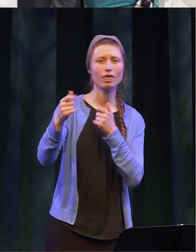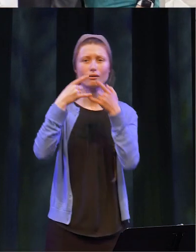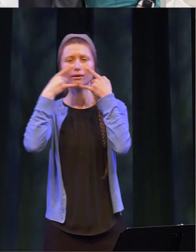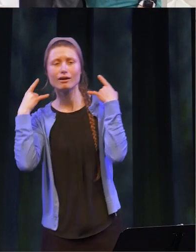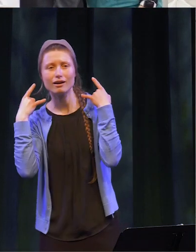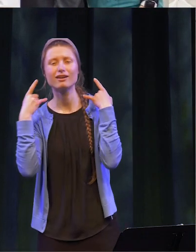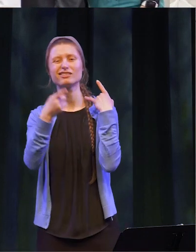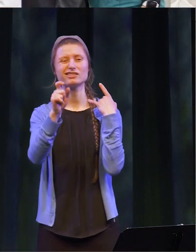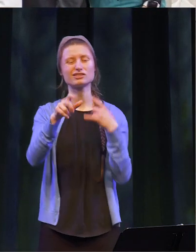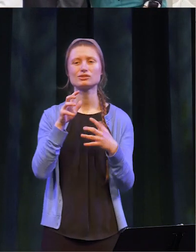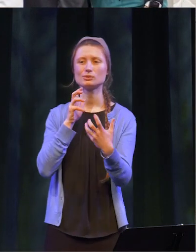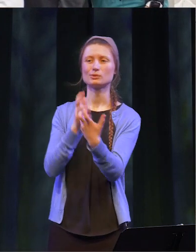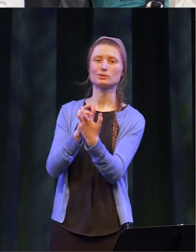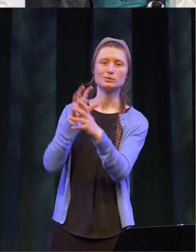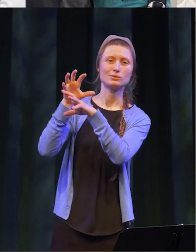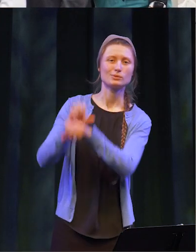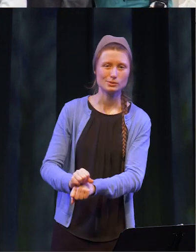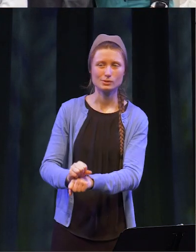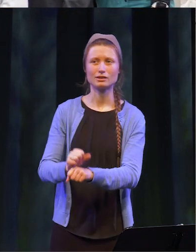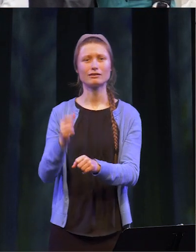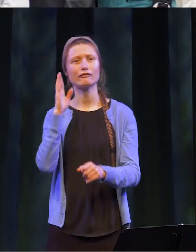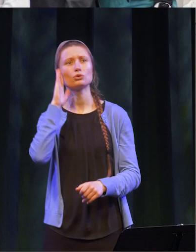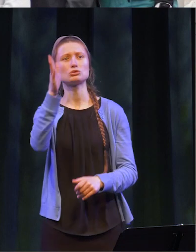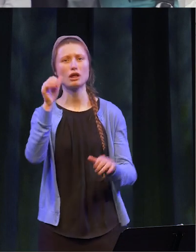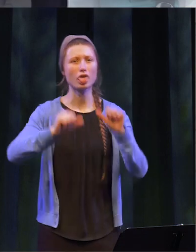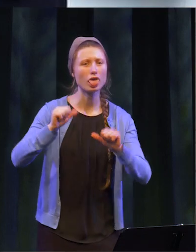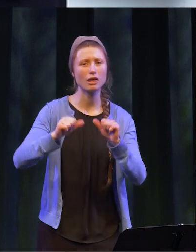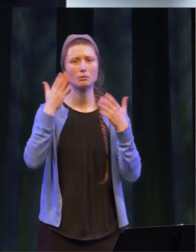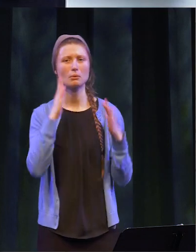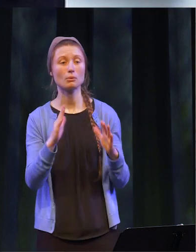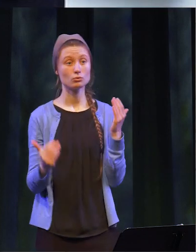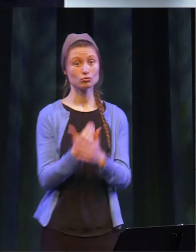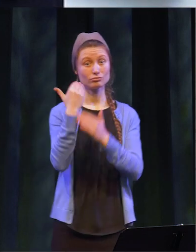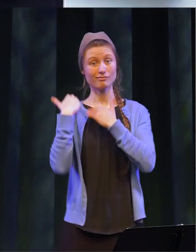up, you had to adapt to the uncertainties of what was to come, to juggle new responsibilities